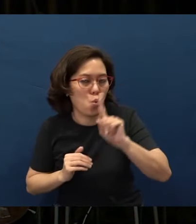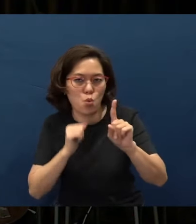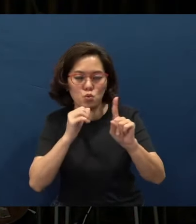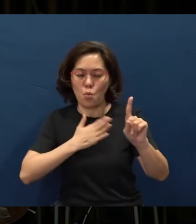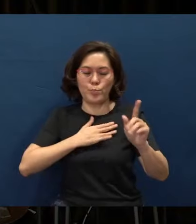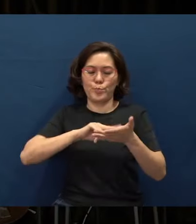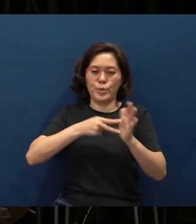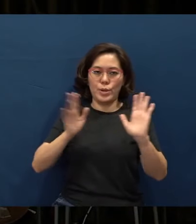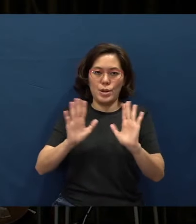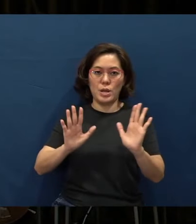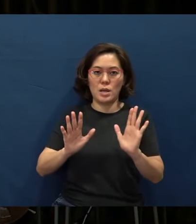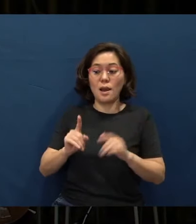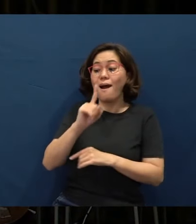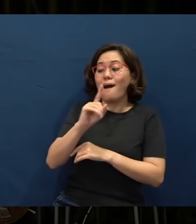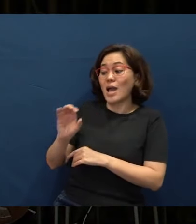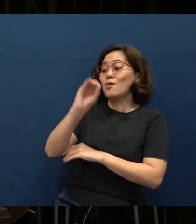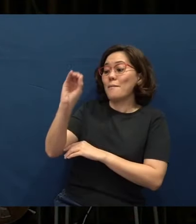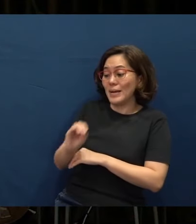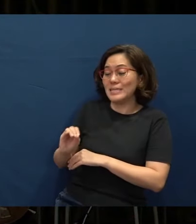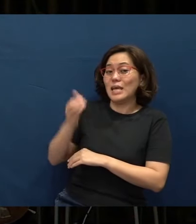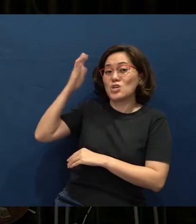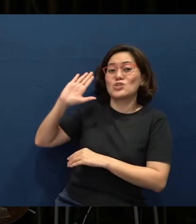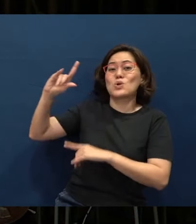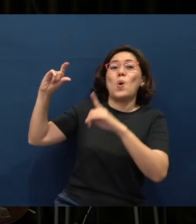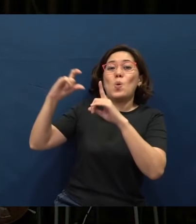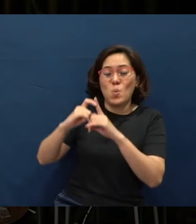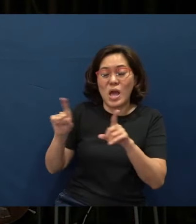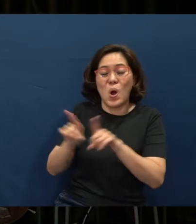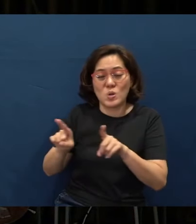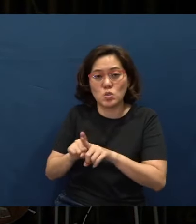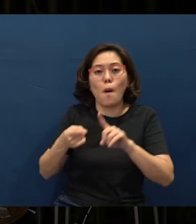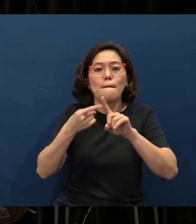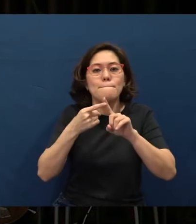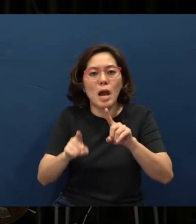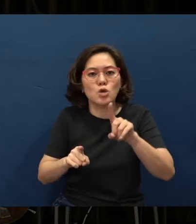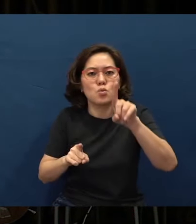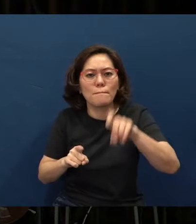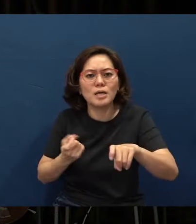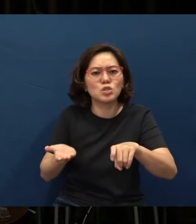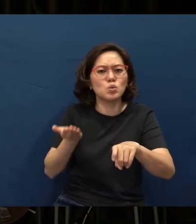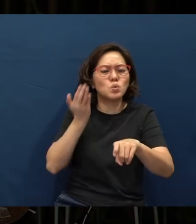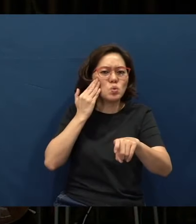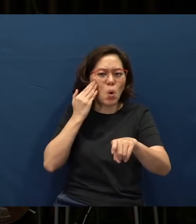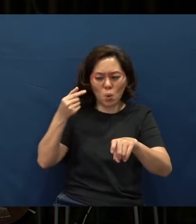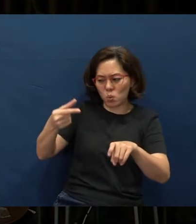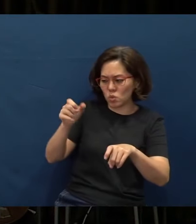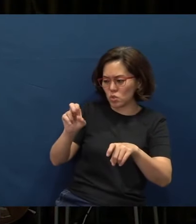The Proverbs is 100% the Word of God also, but it's such that you need to know the genre of Proverbs.